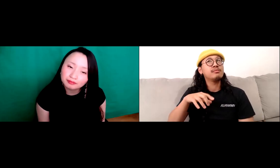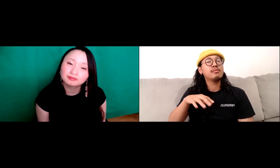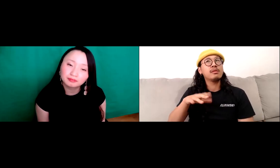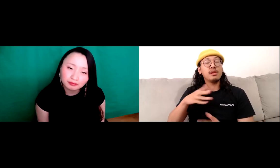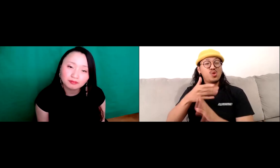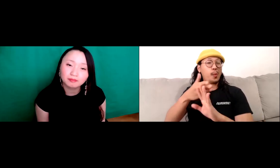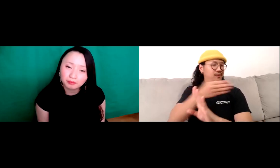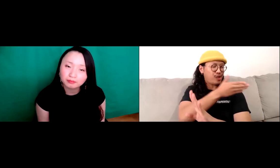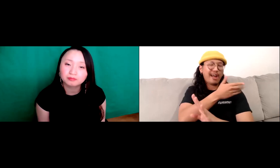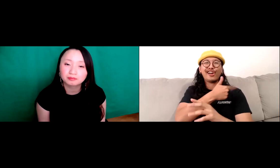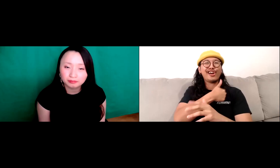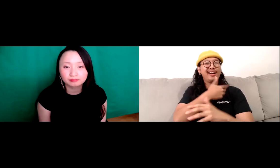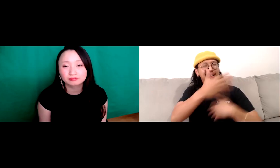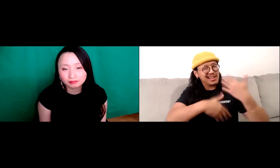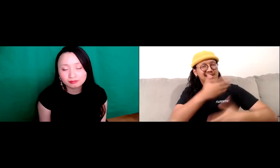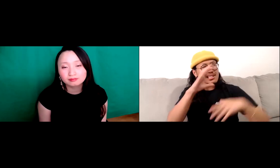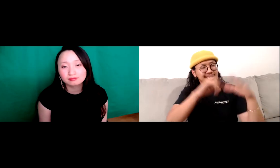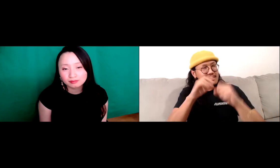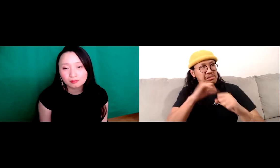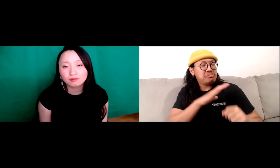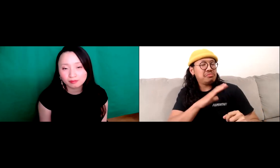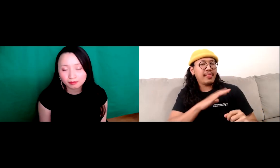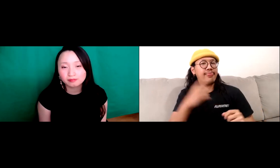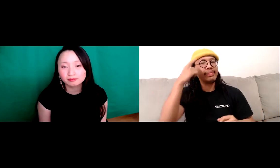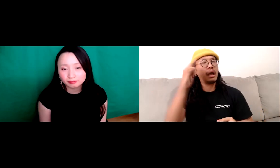But I didn't realize some of these cultural aspects until much later.